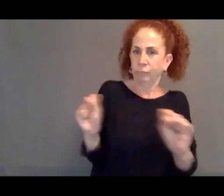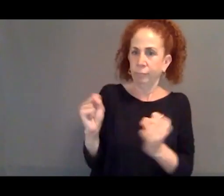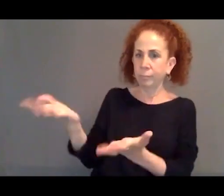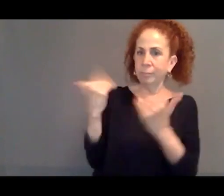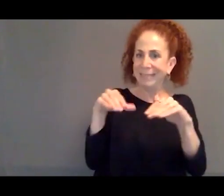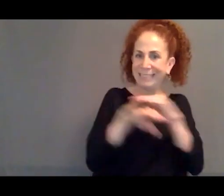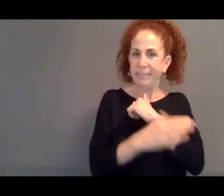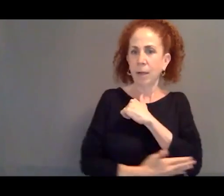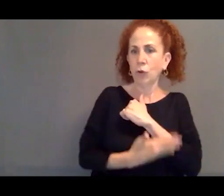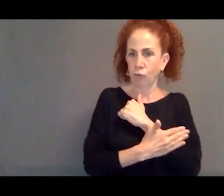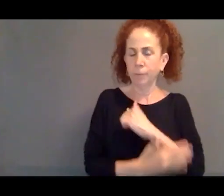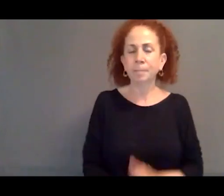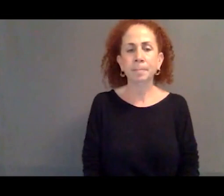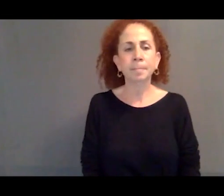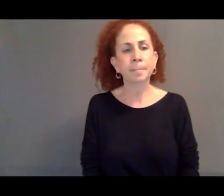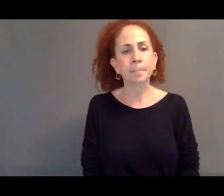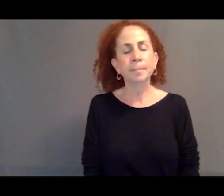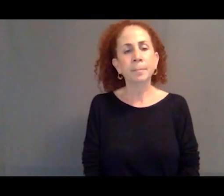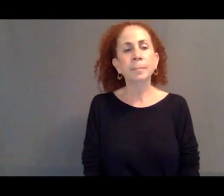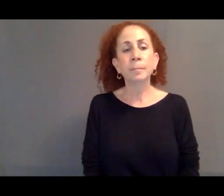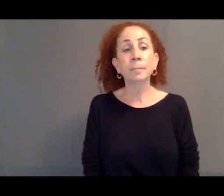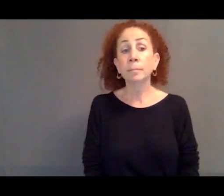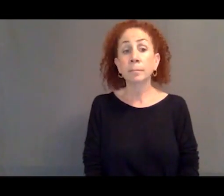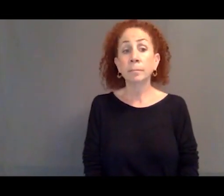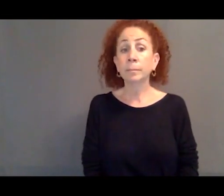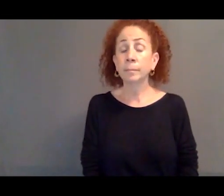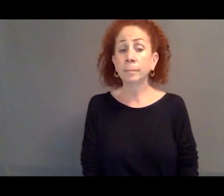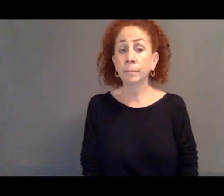So this took two sort of steps.